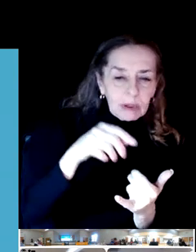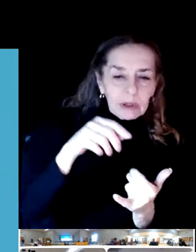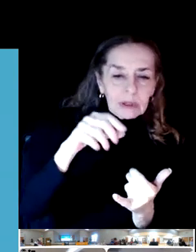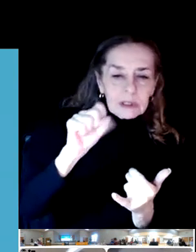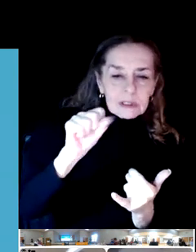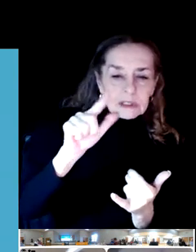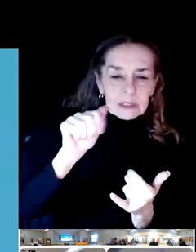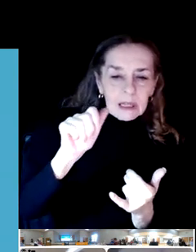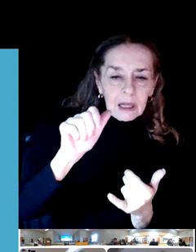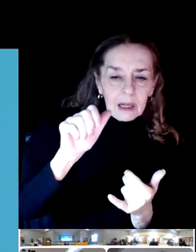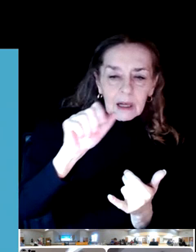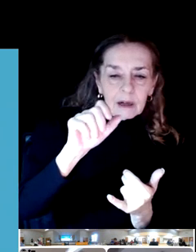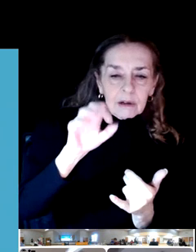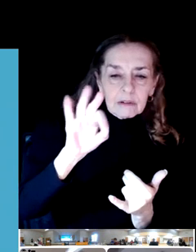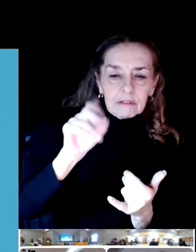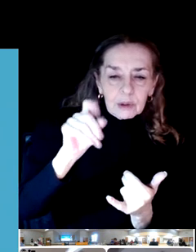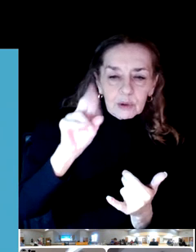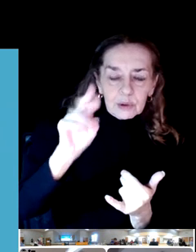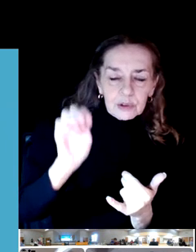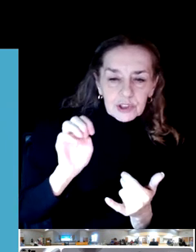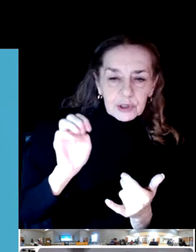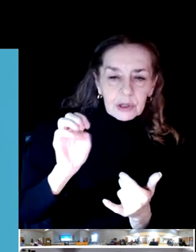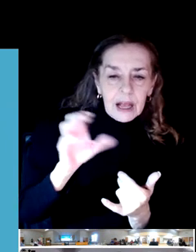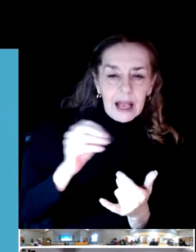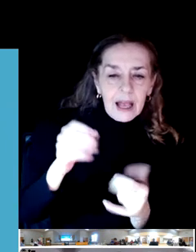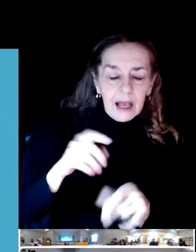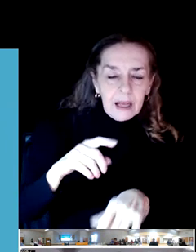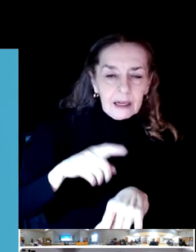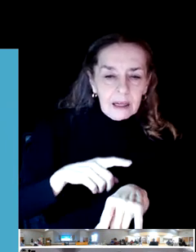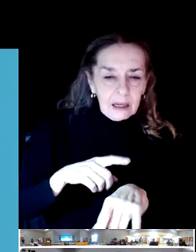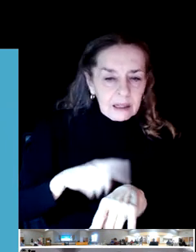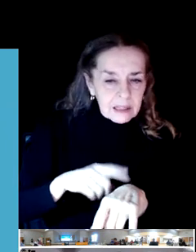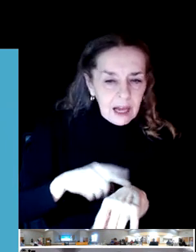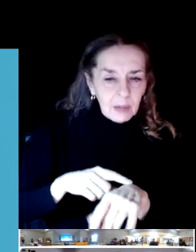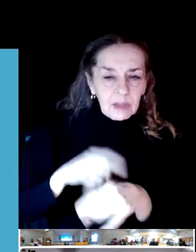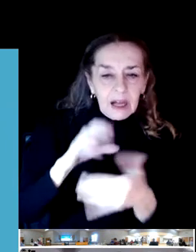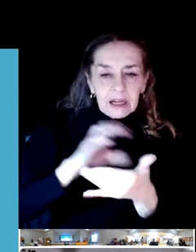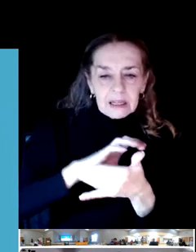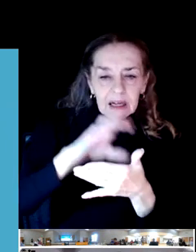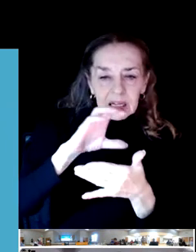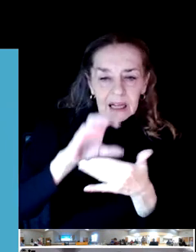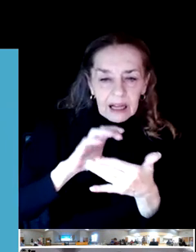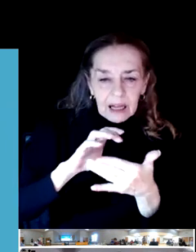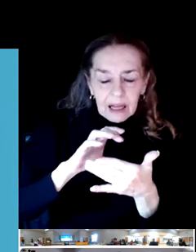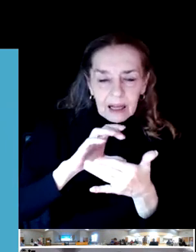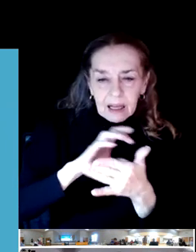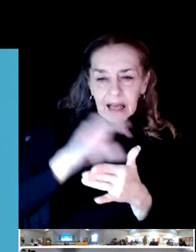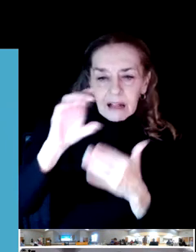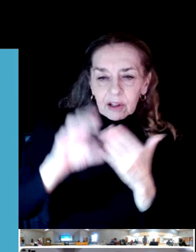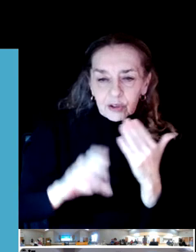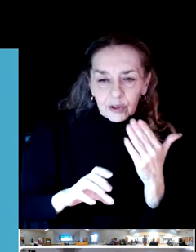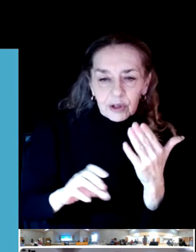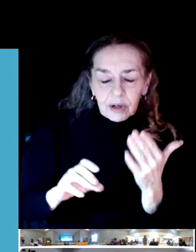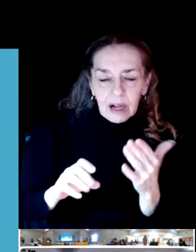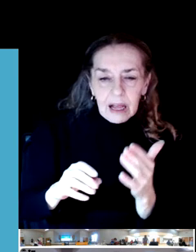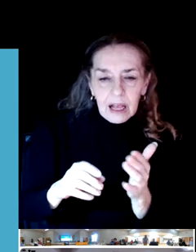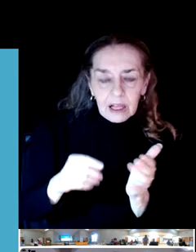a calendar timeline for what's coming up next. And then just a simple form there that you can give us your name email address if you